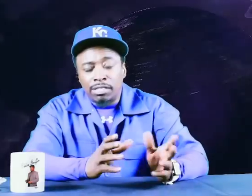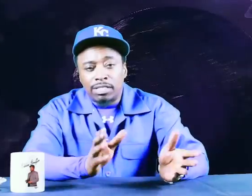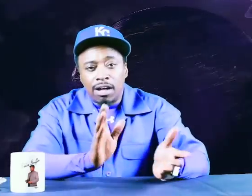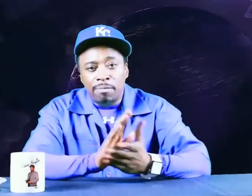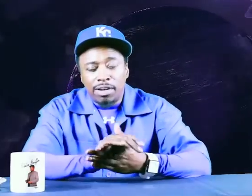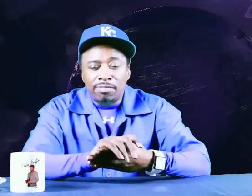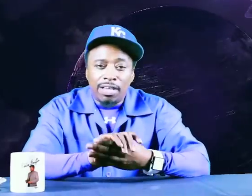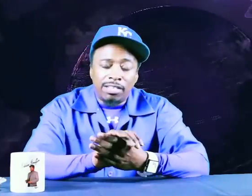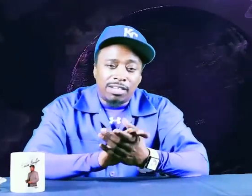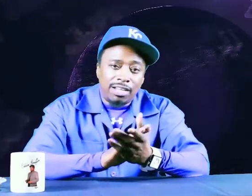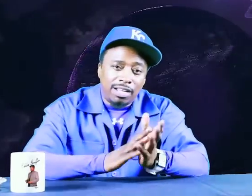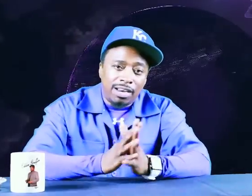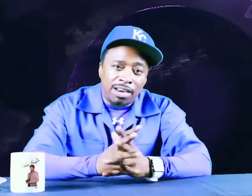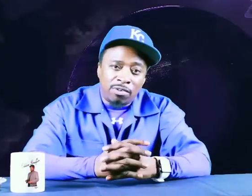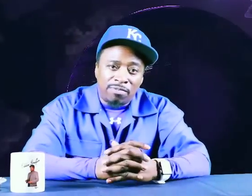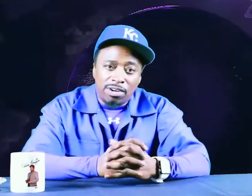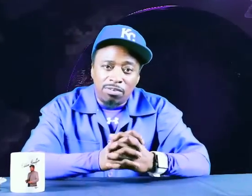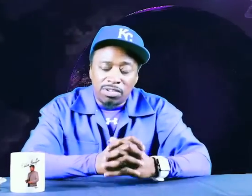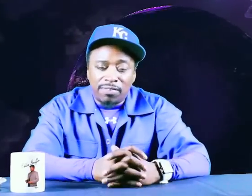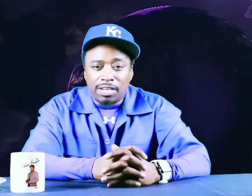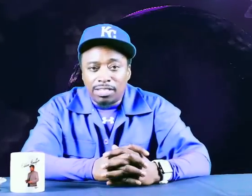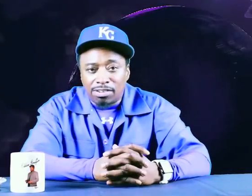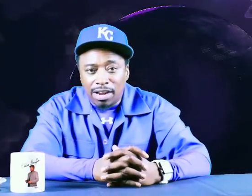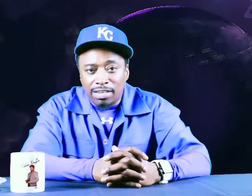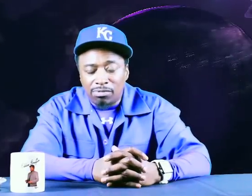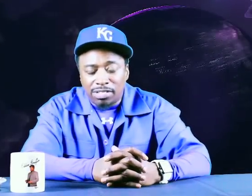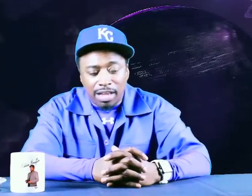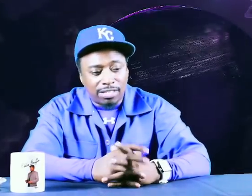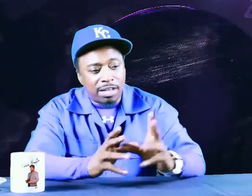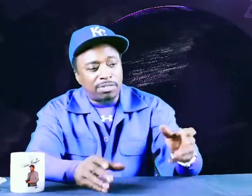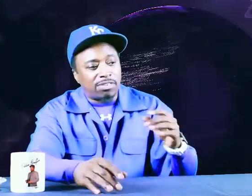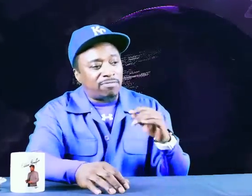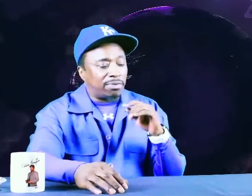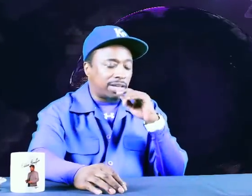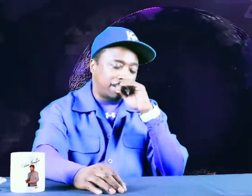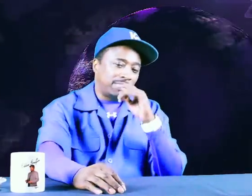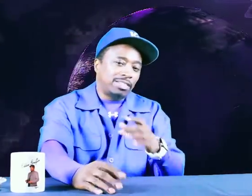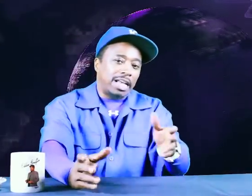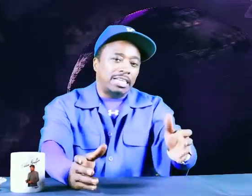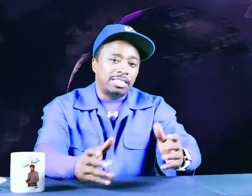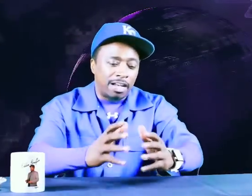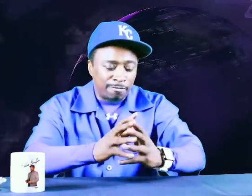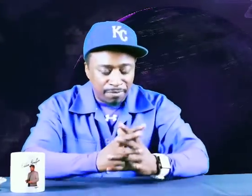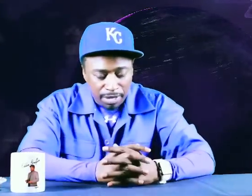Welcome to another show of EGN. Eddie Griffin News. Giving it to you straight, no chaser, coming from the hip. Check this out.